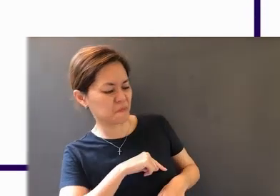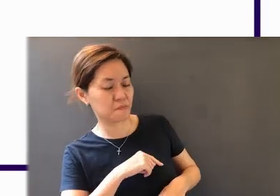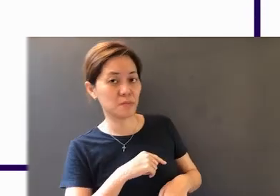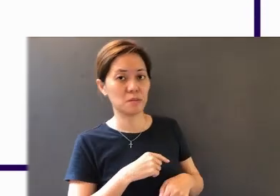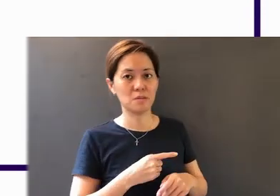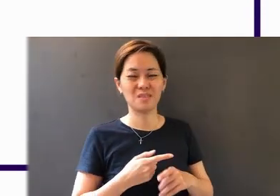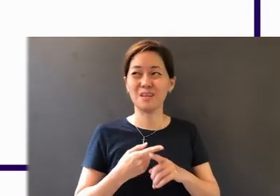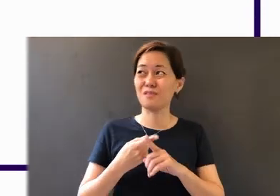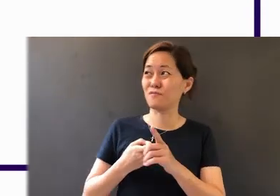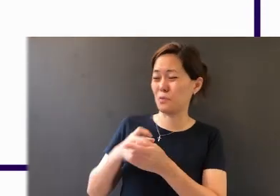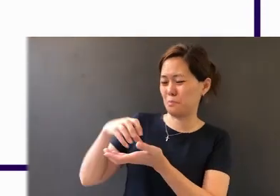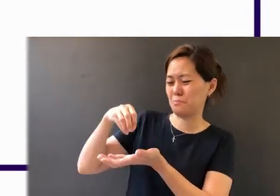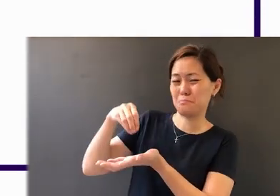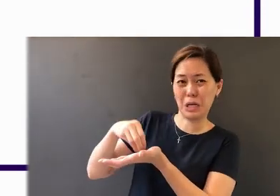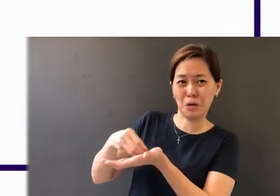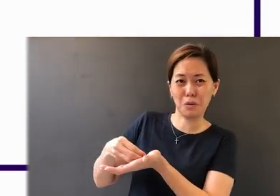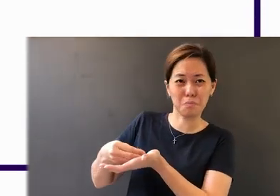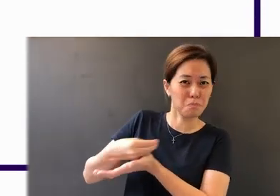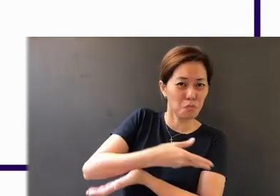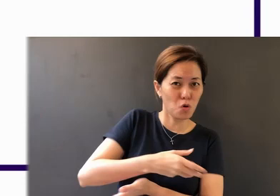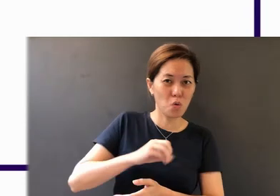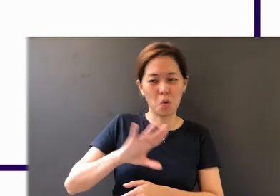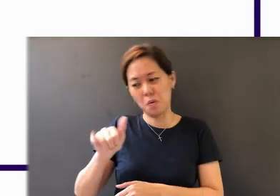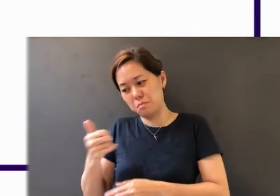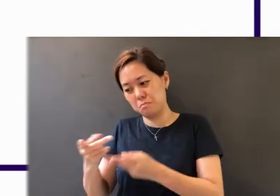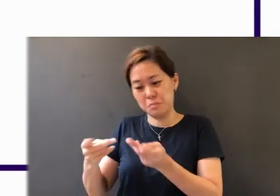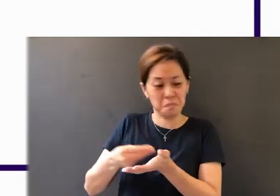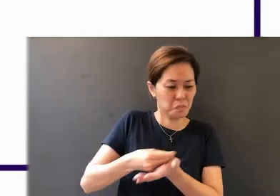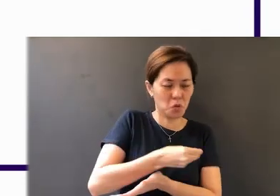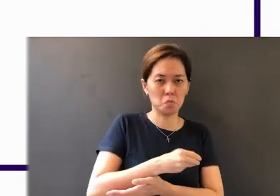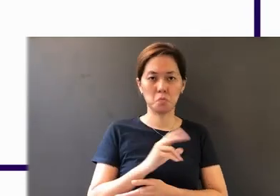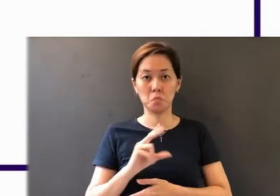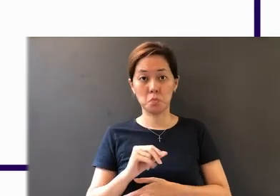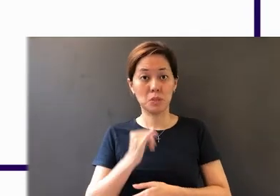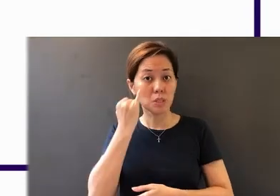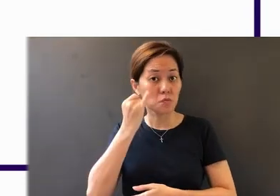bought from Bangkok or anywhere else. If you bring